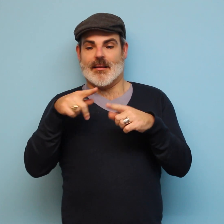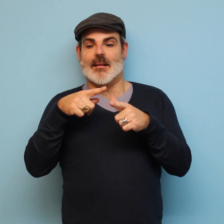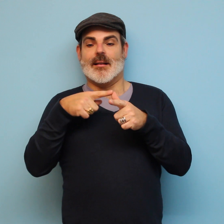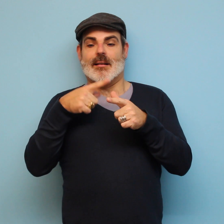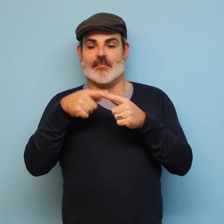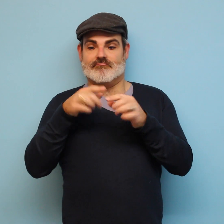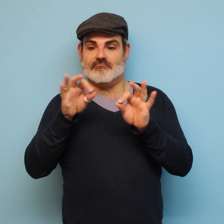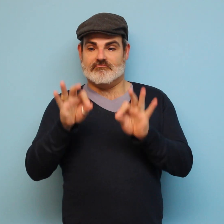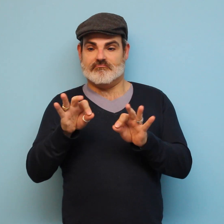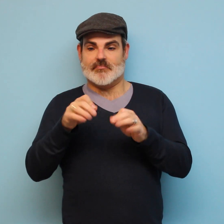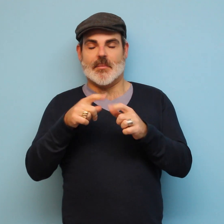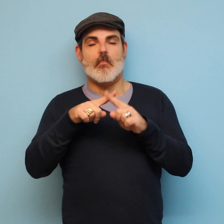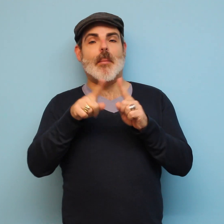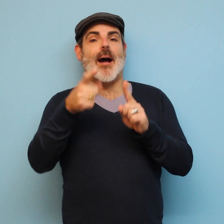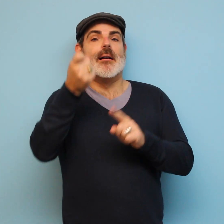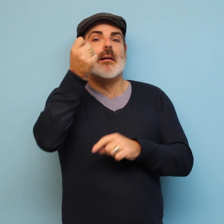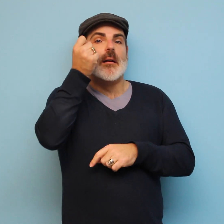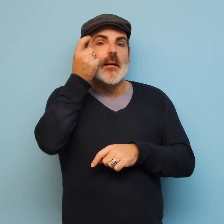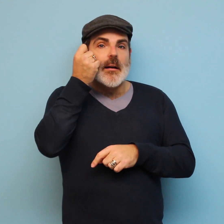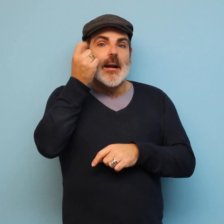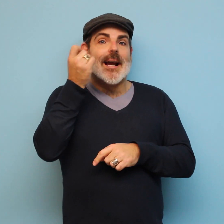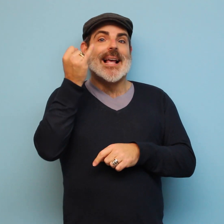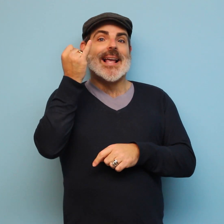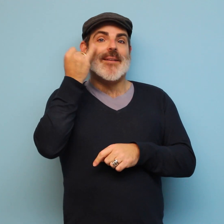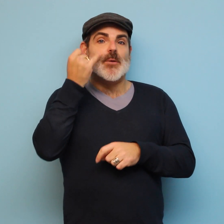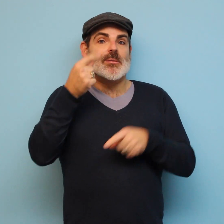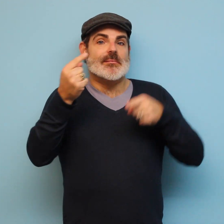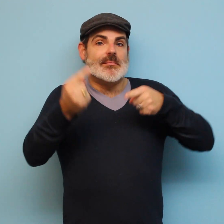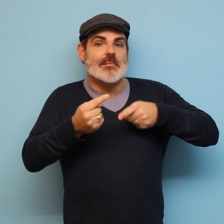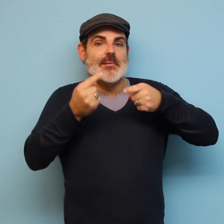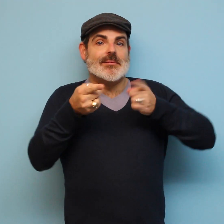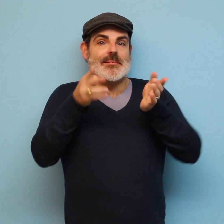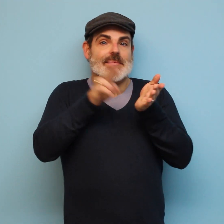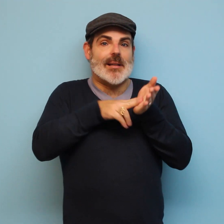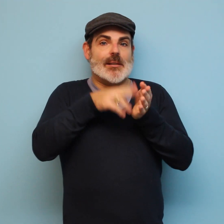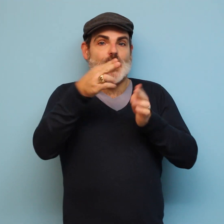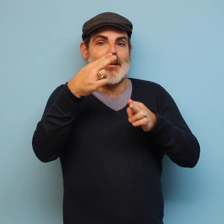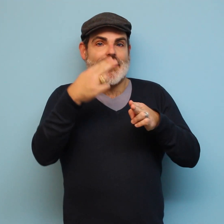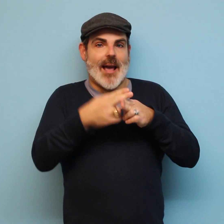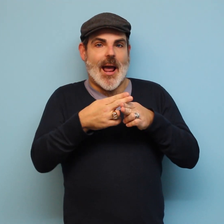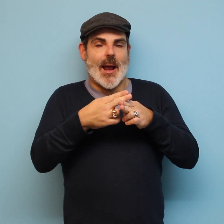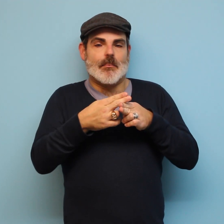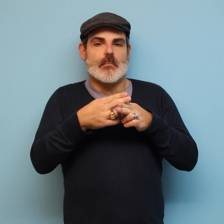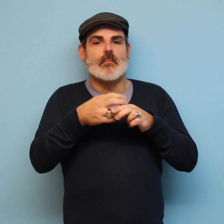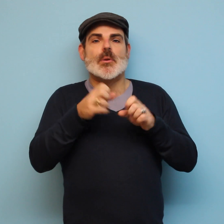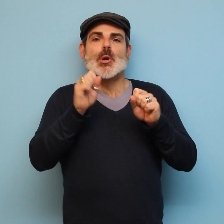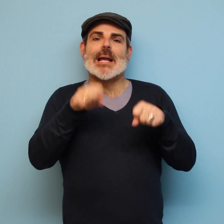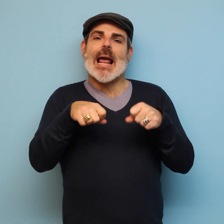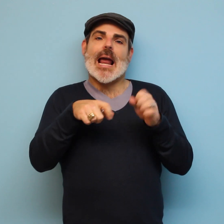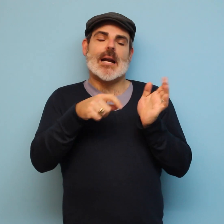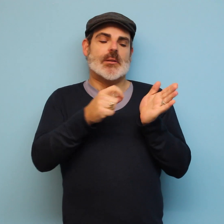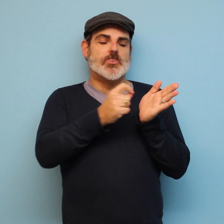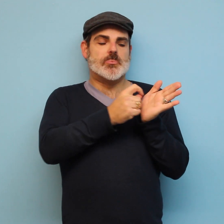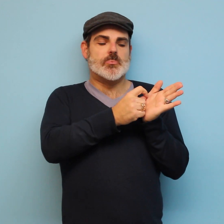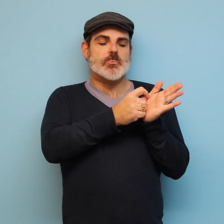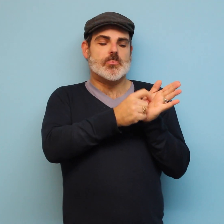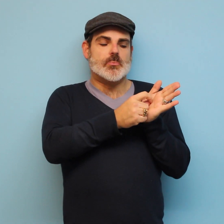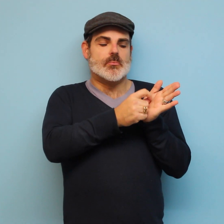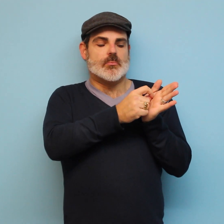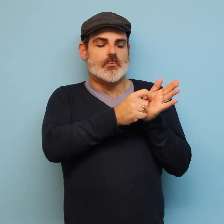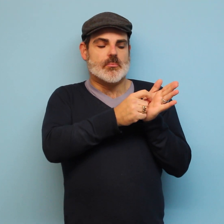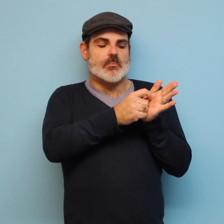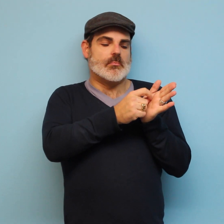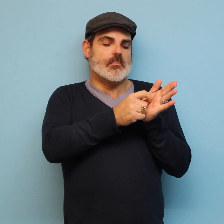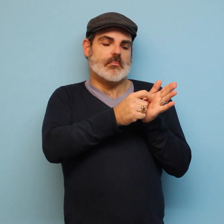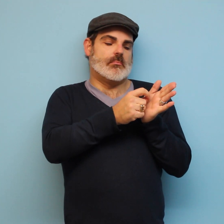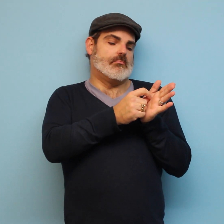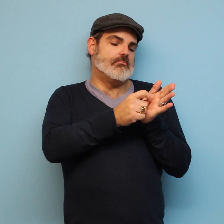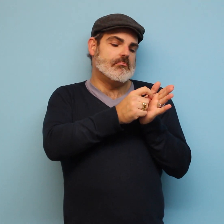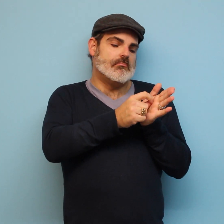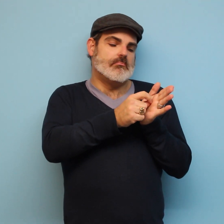If you are unable to sign your name, you can put down an "X" or a different mark.